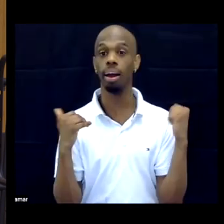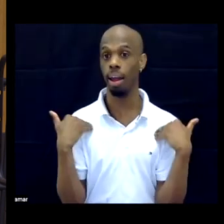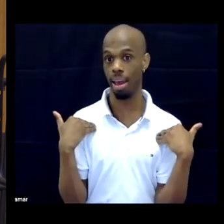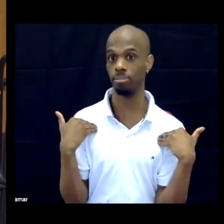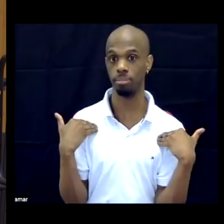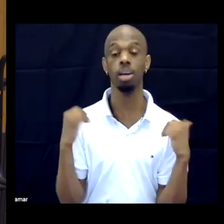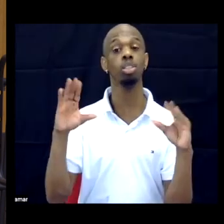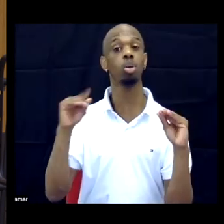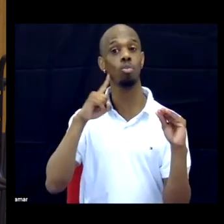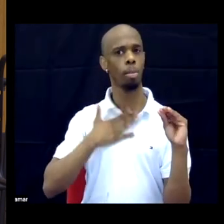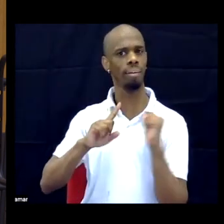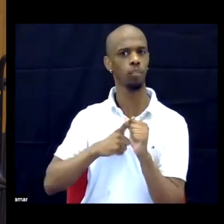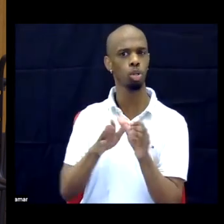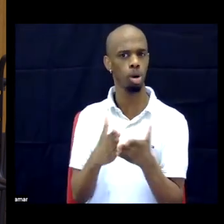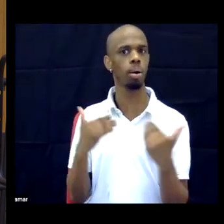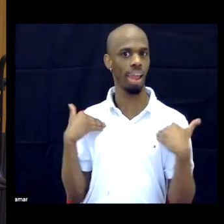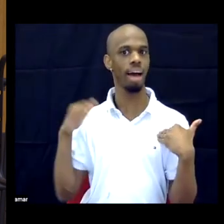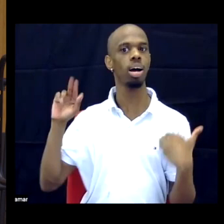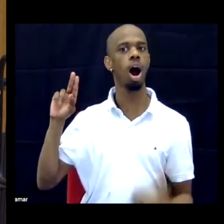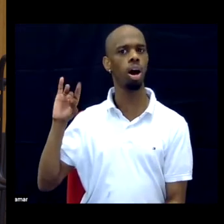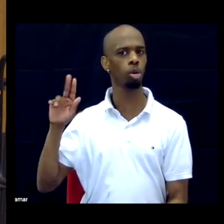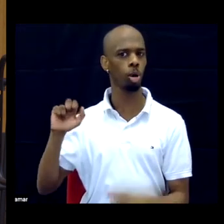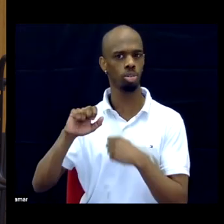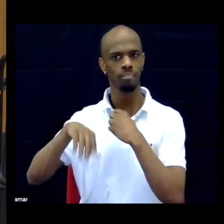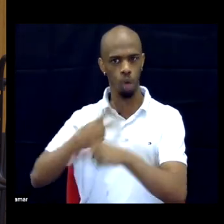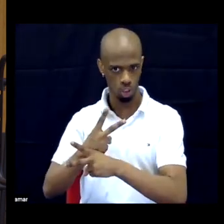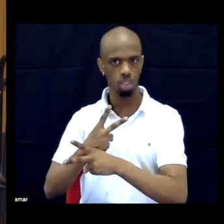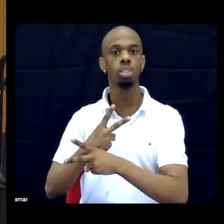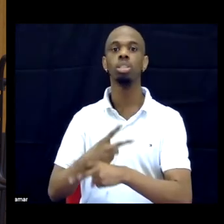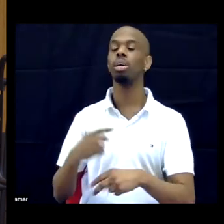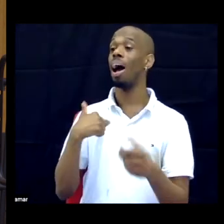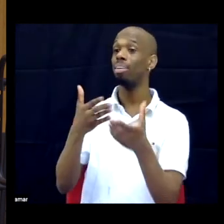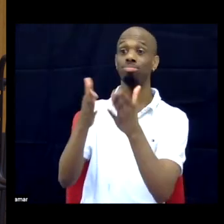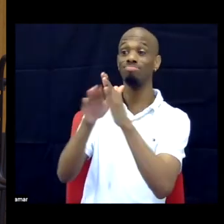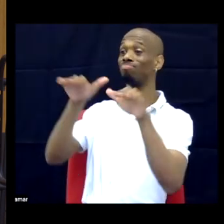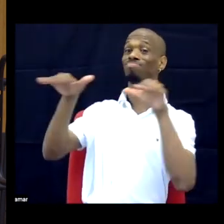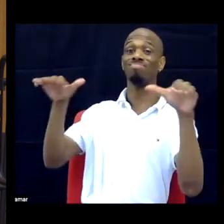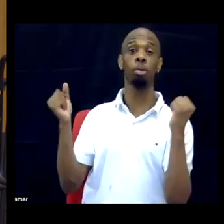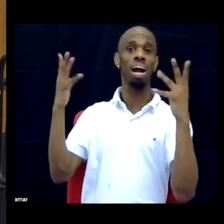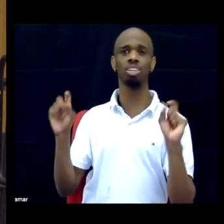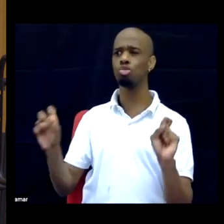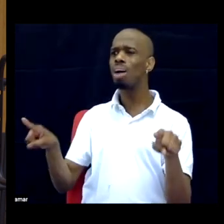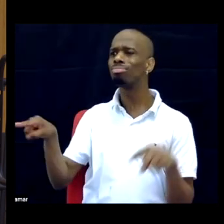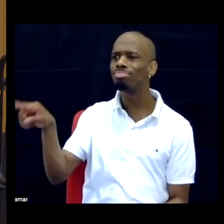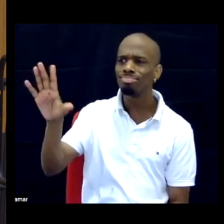audio book for my first book, I asked many questions, I have someone in mind to do the